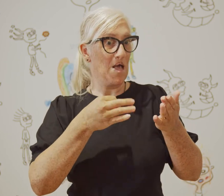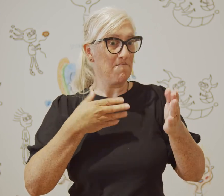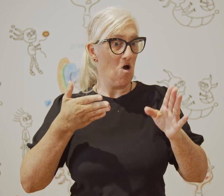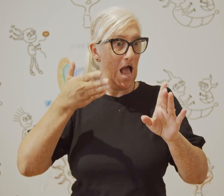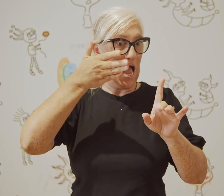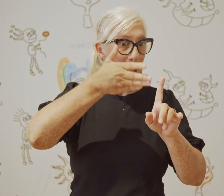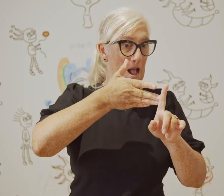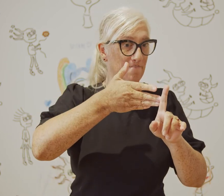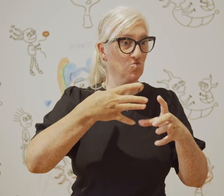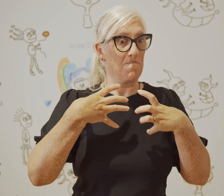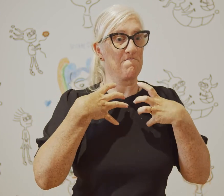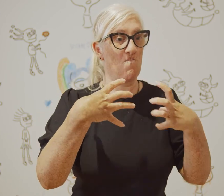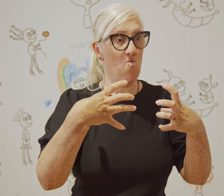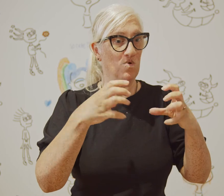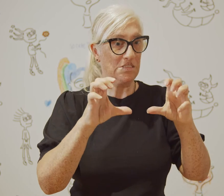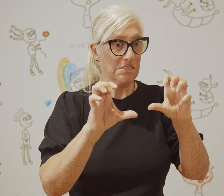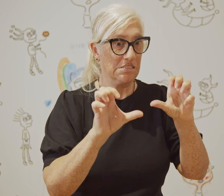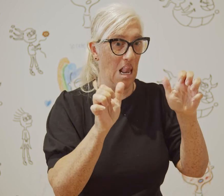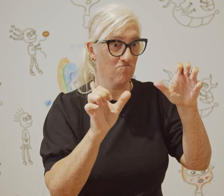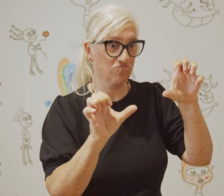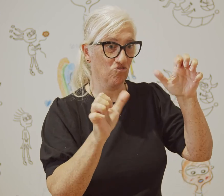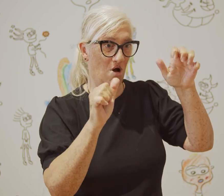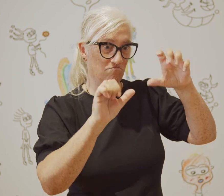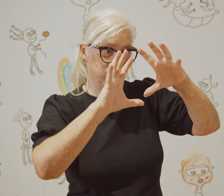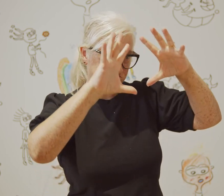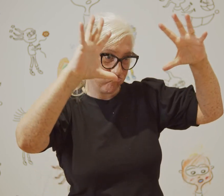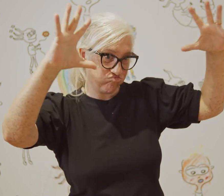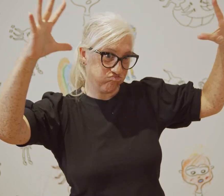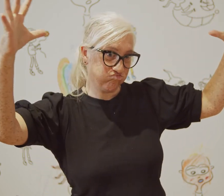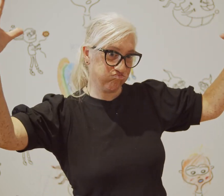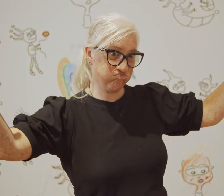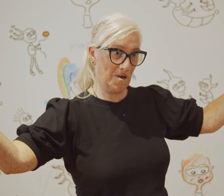to envision using a large sculpture as the basis of my next projection,